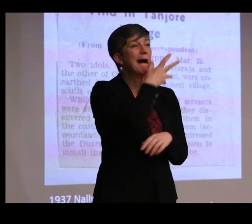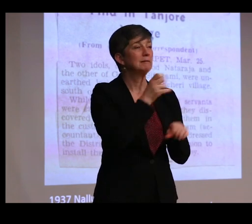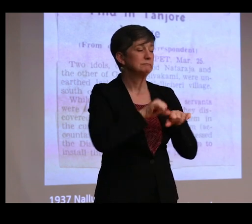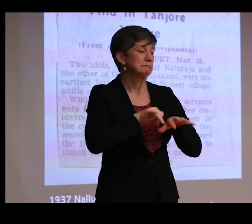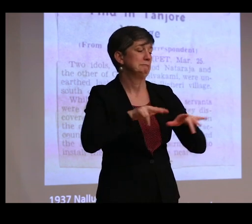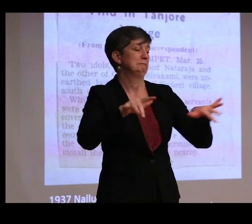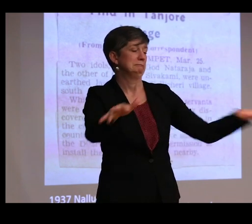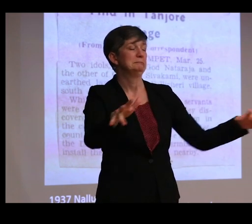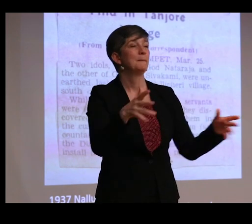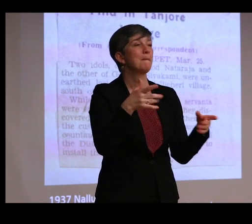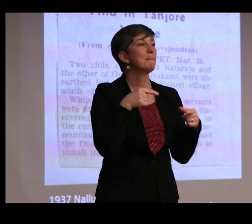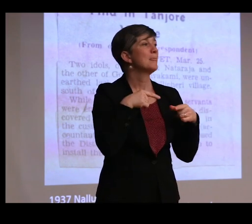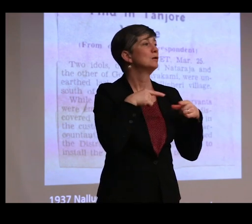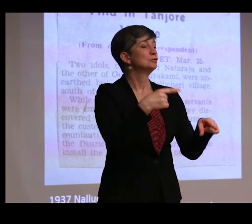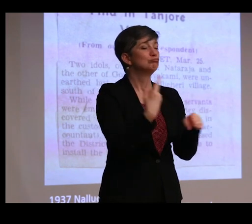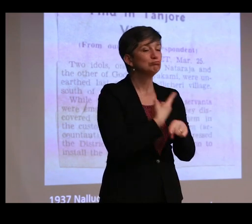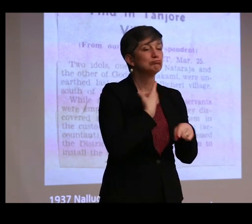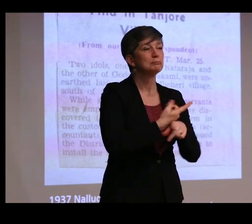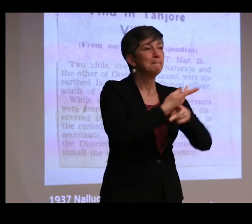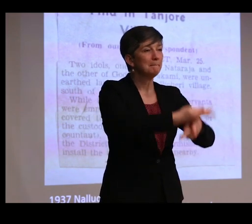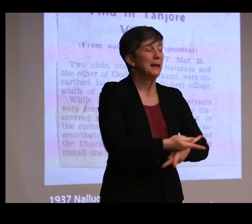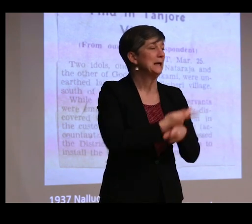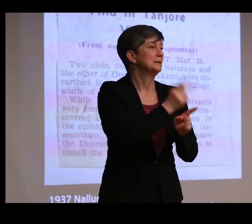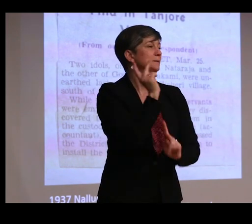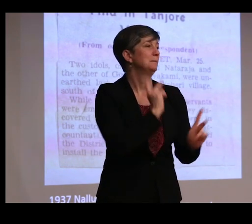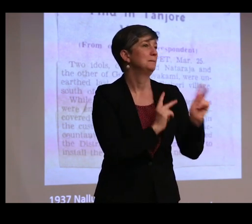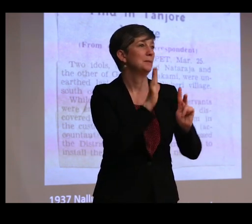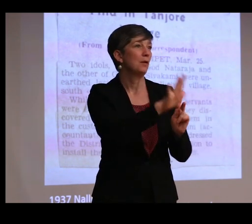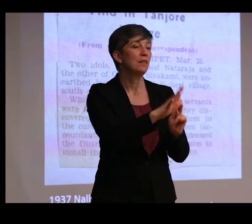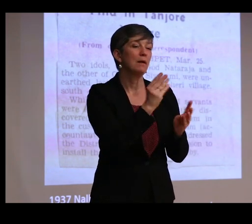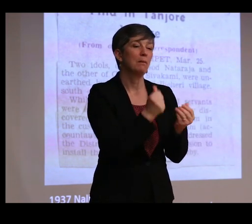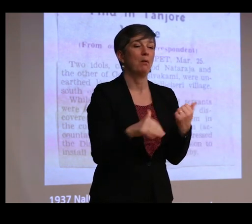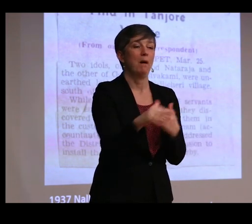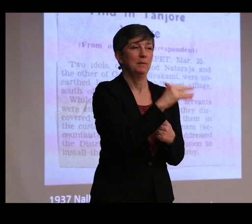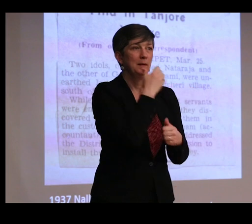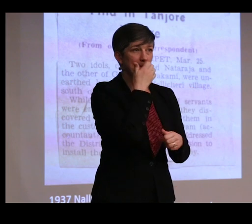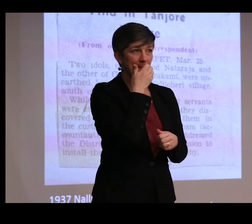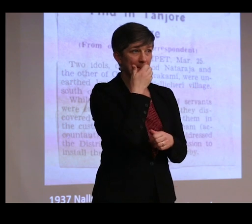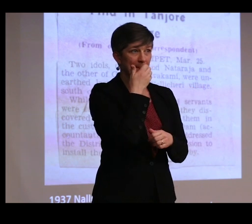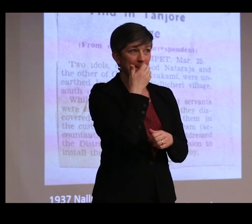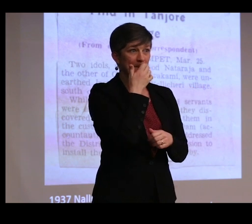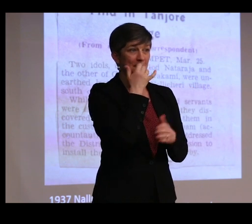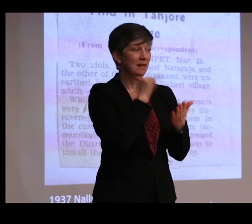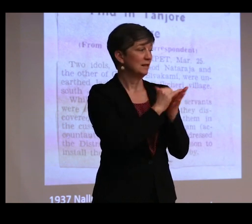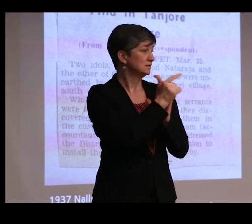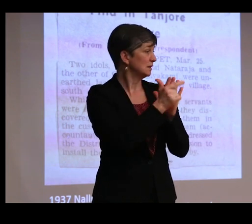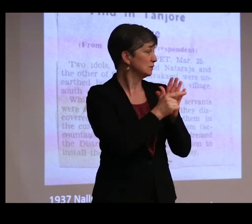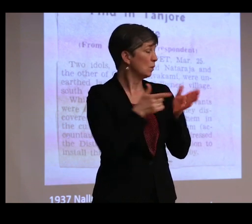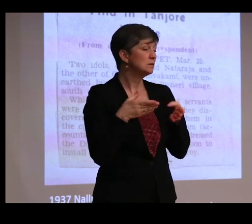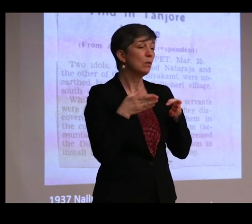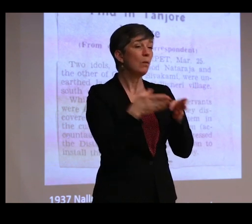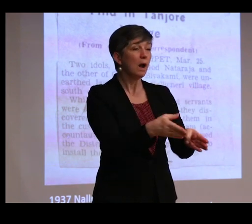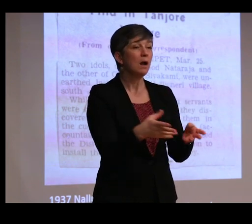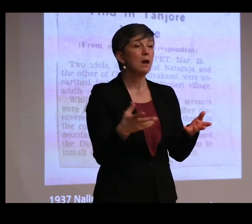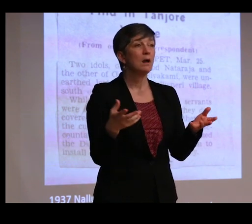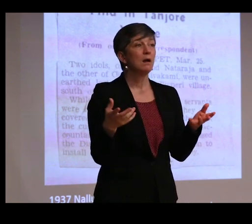during just routine maintenance of people's properties. And this legislation was a way of, first,